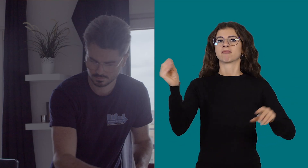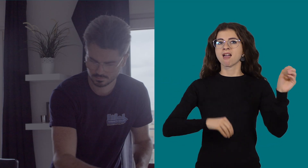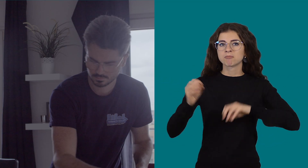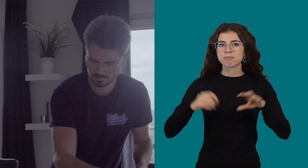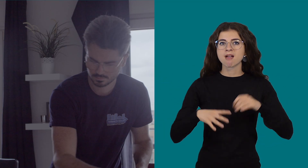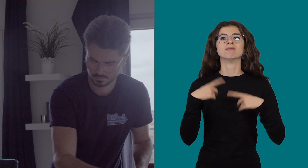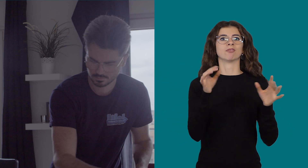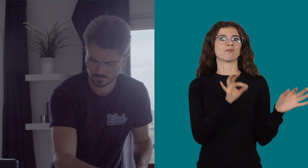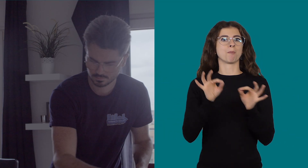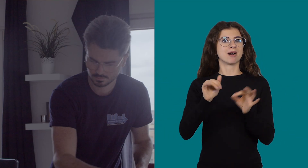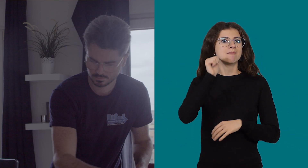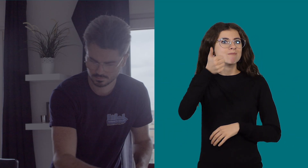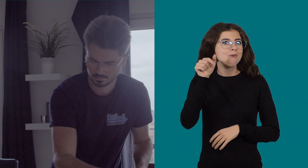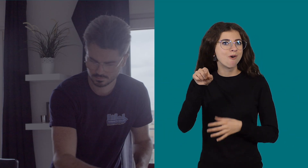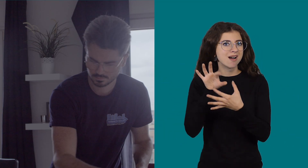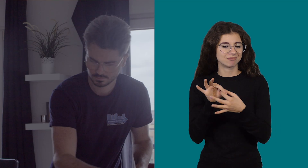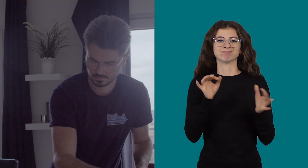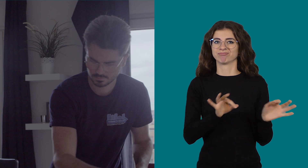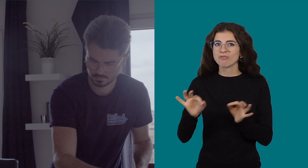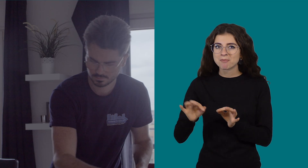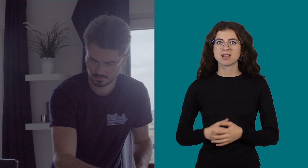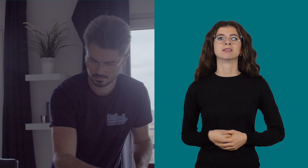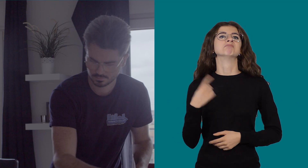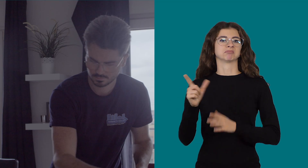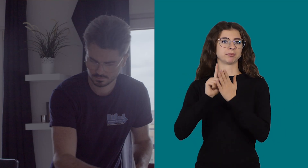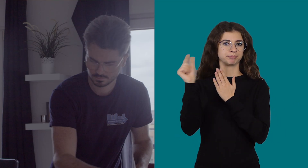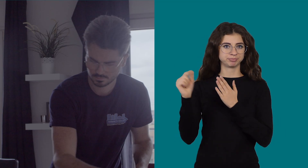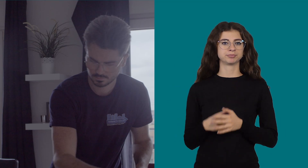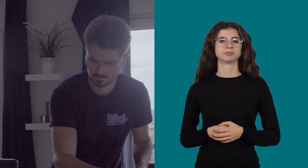packs up and gets ready for the next day. The he is leaving.